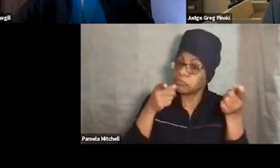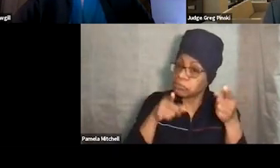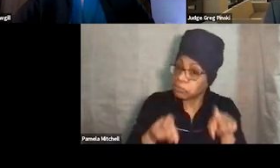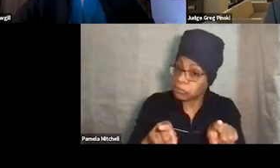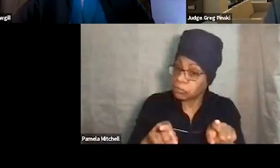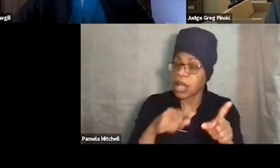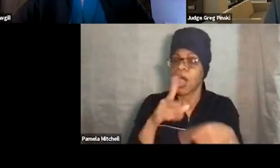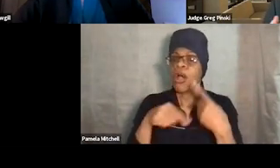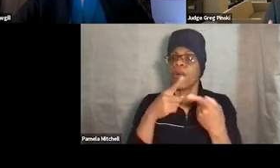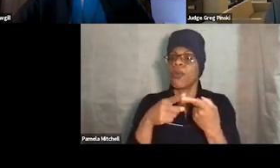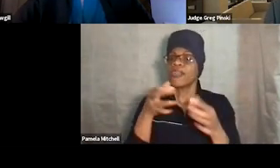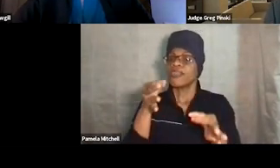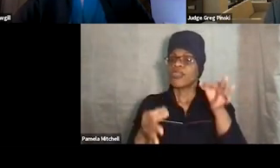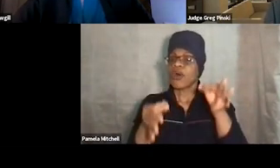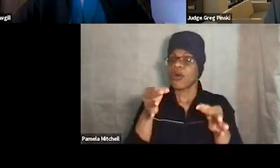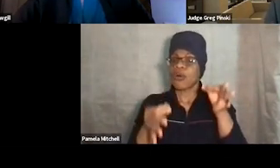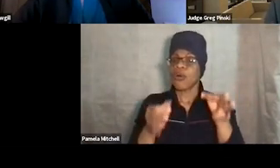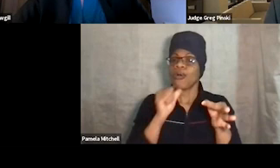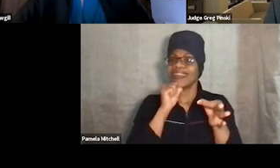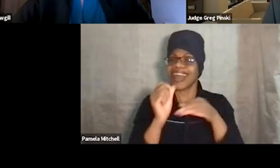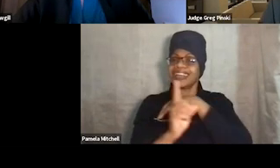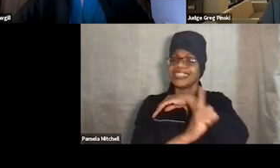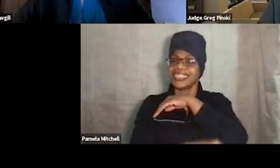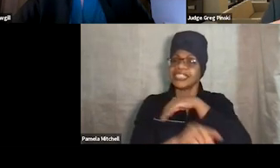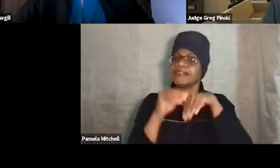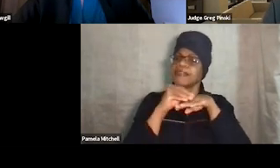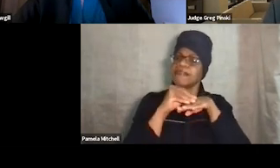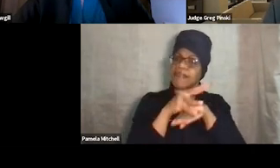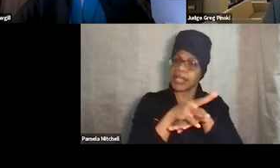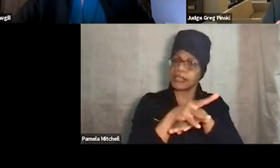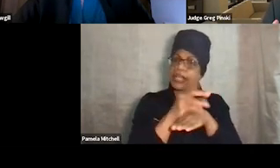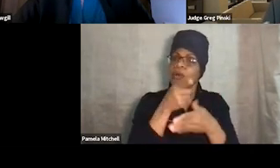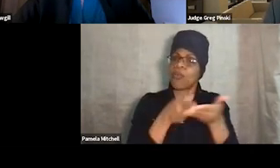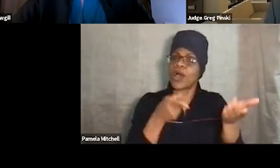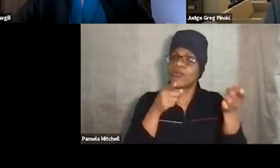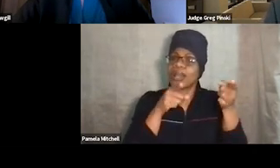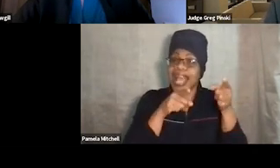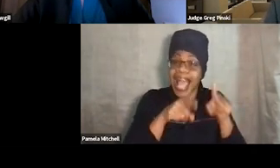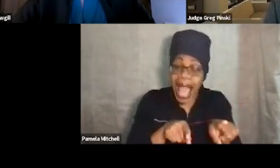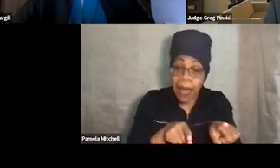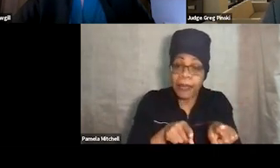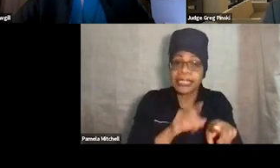when courts don't sanction effectively, they can run into habituation effects.